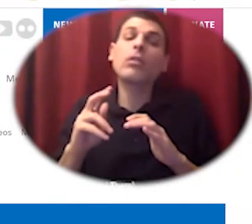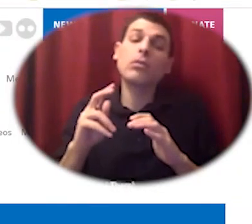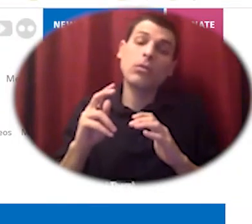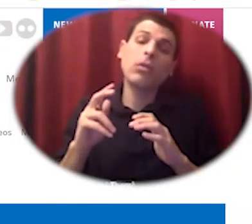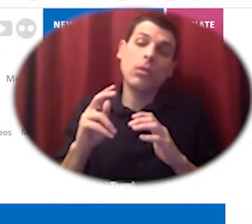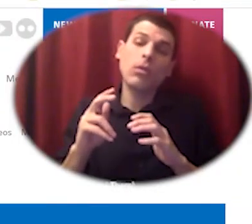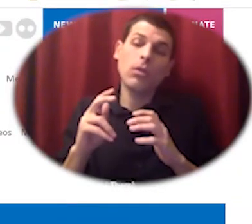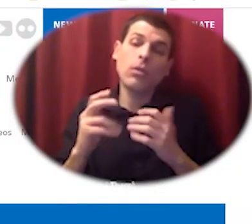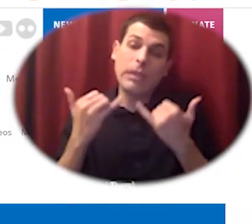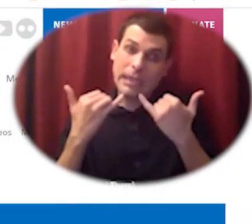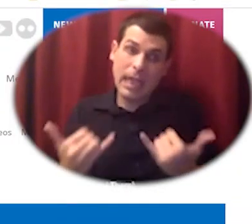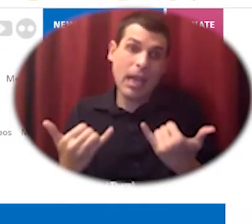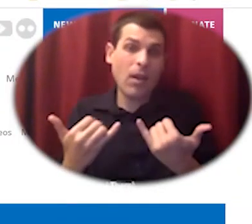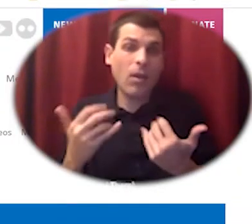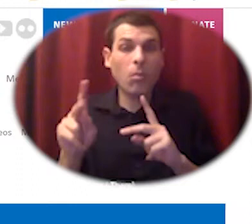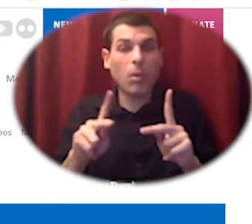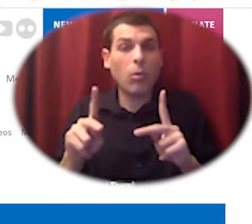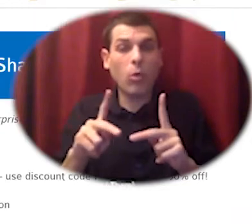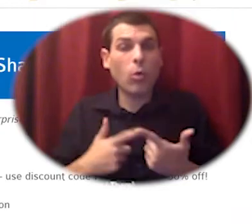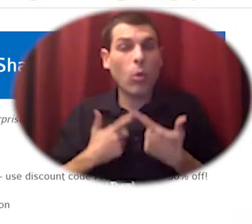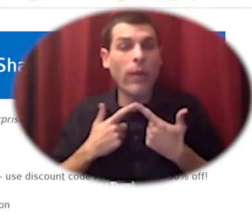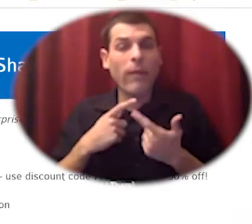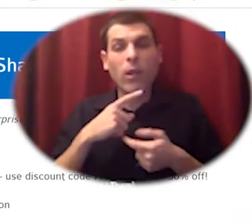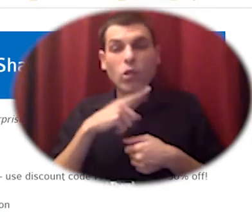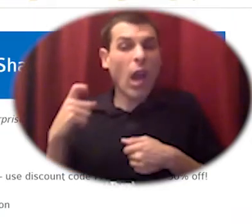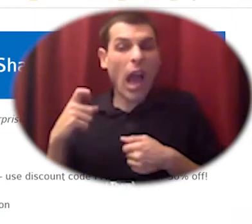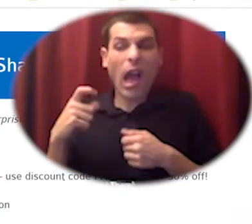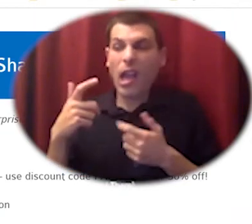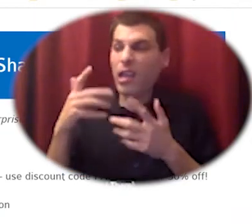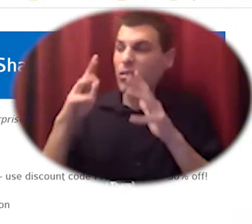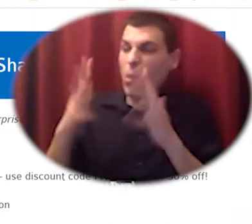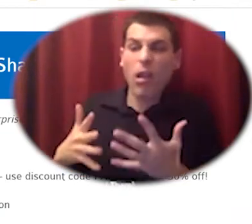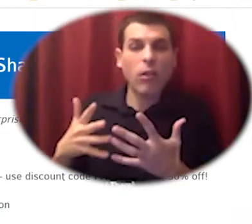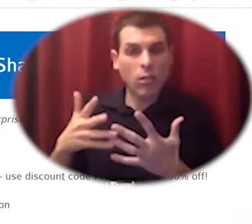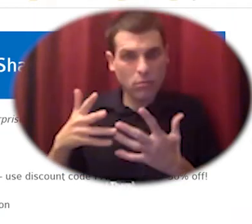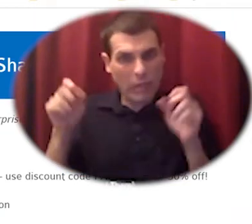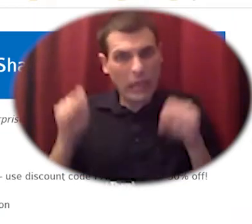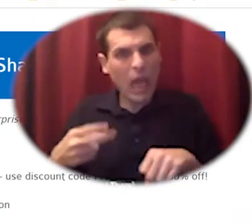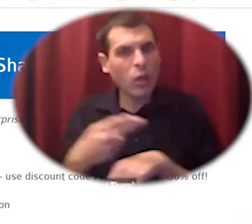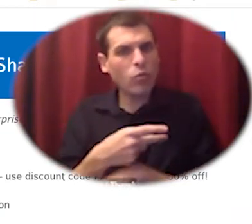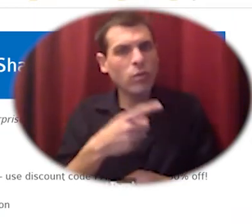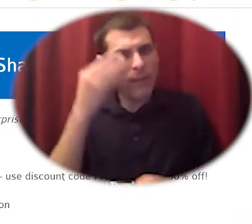brittle climates um and then the last book i'm going to put on uh well no not the last